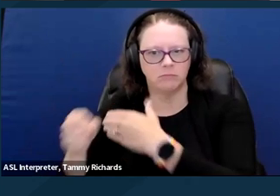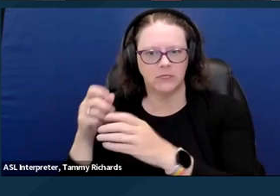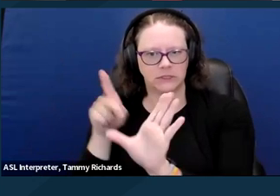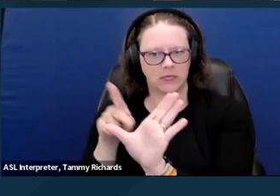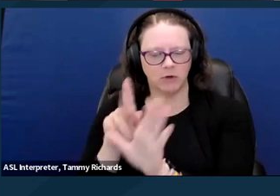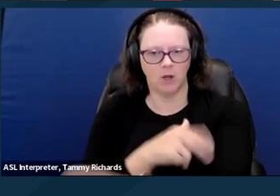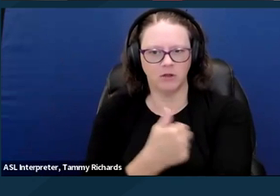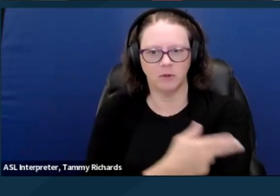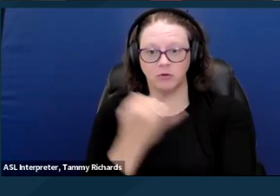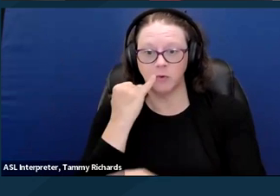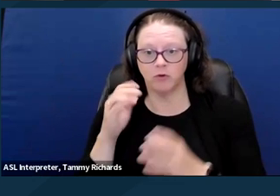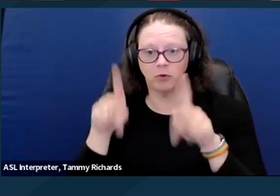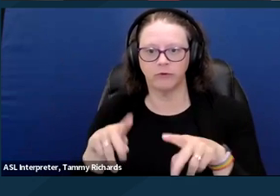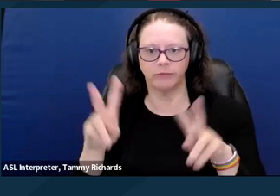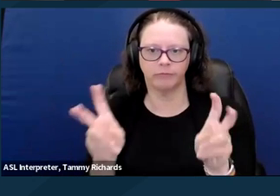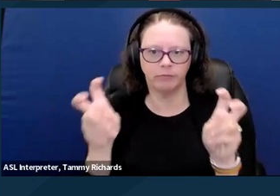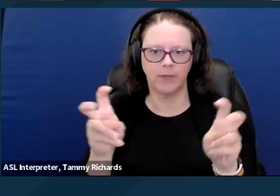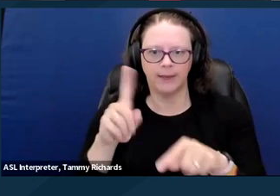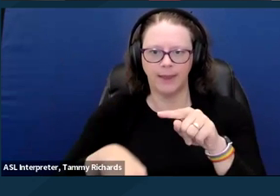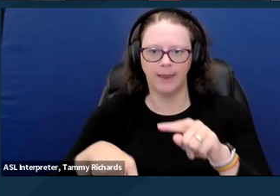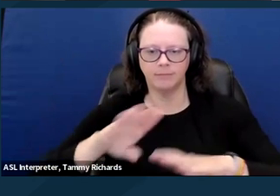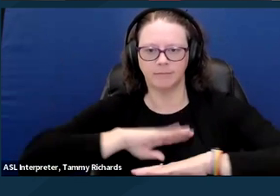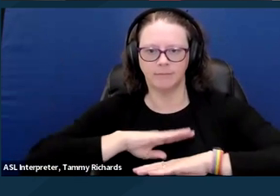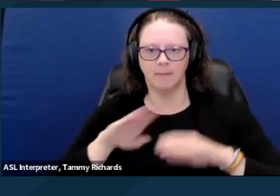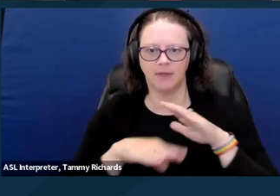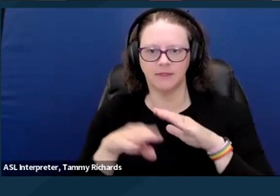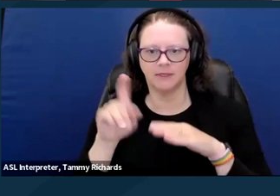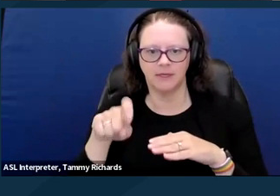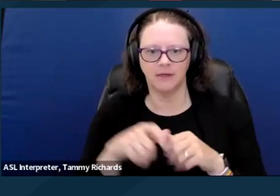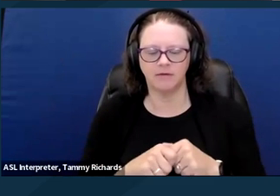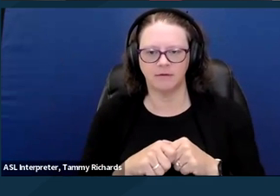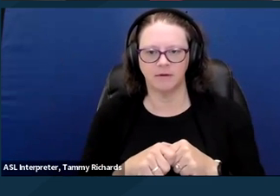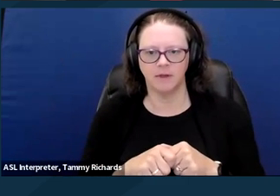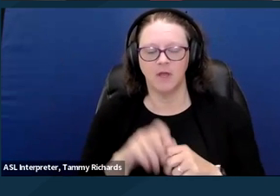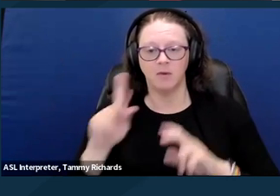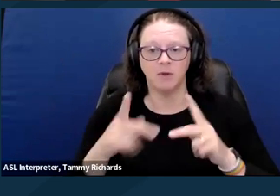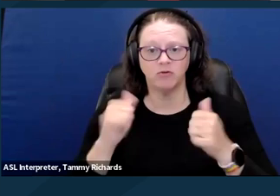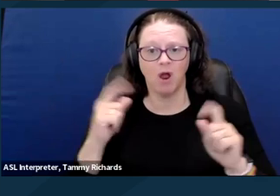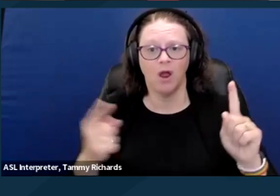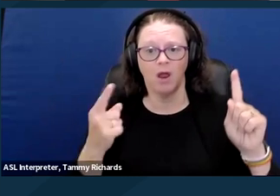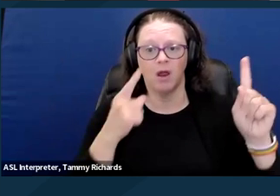In all of these efforts to lower barriers to involuntary commitment, people will be sent to hospitals